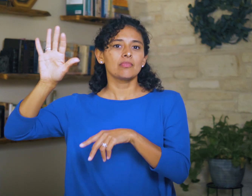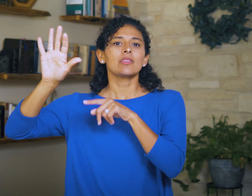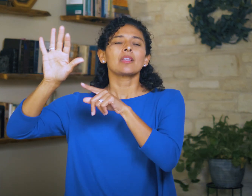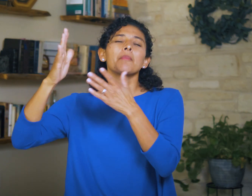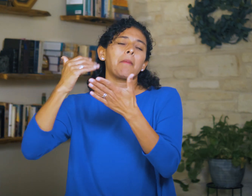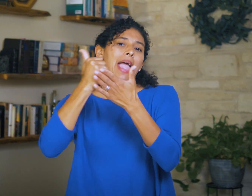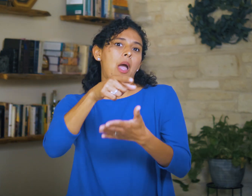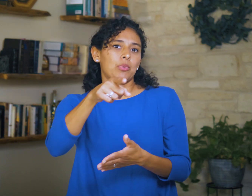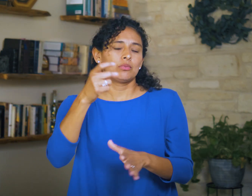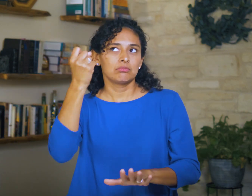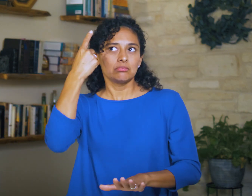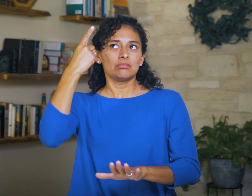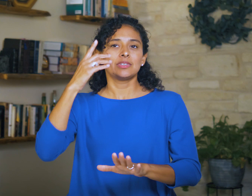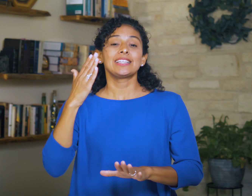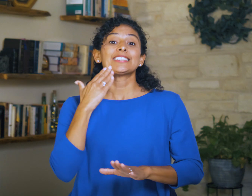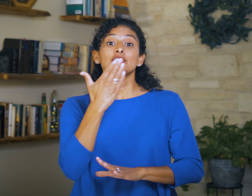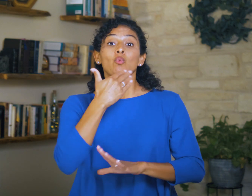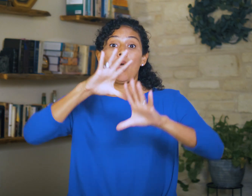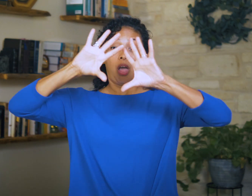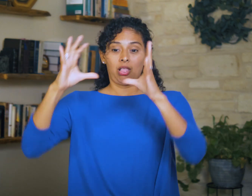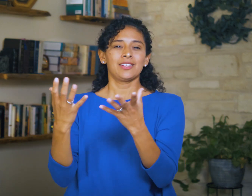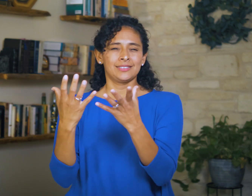which is probably a helpful way to distinguish Israel as a whole—